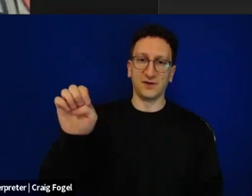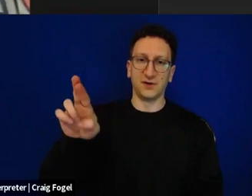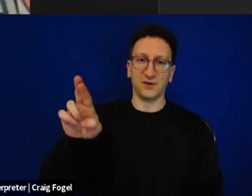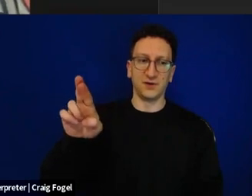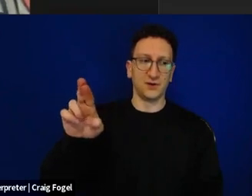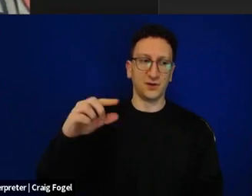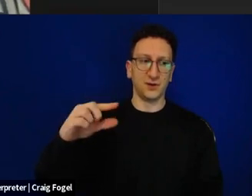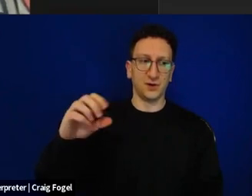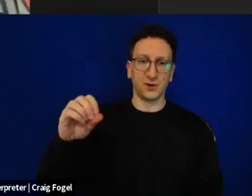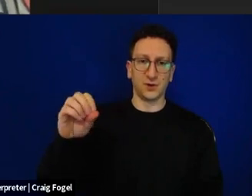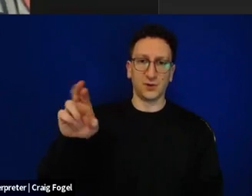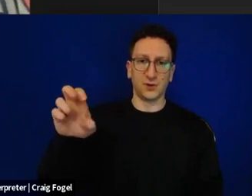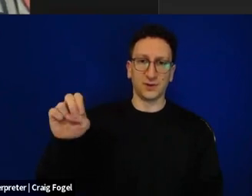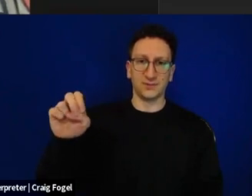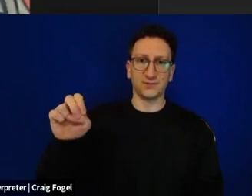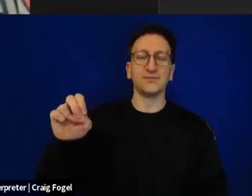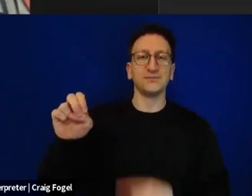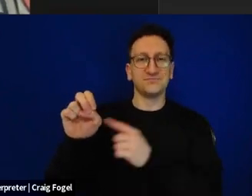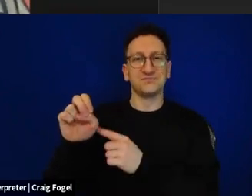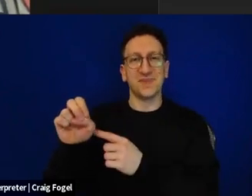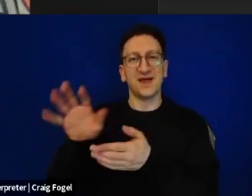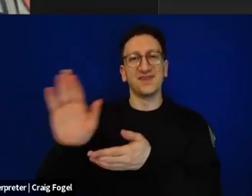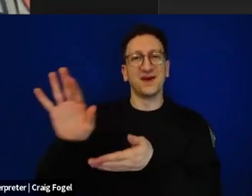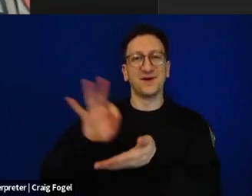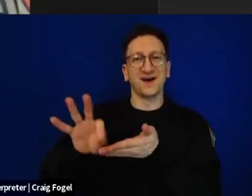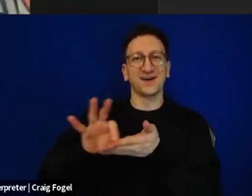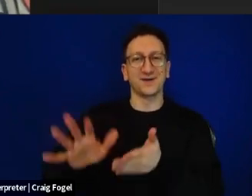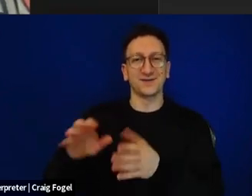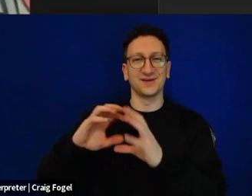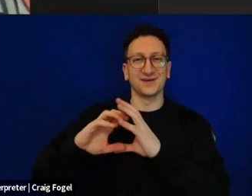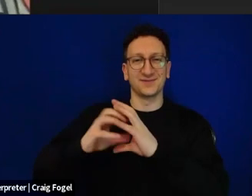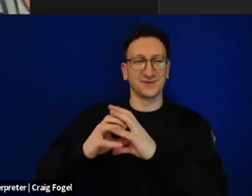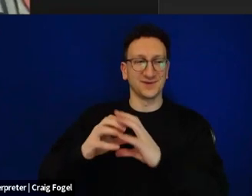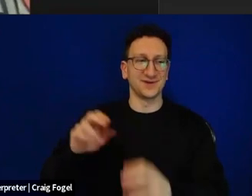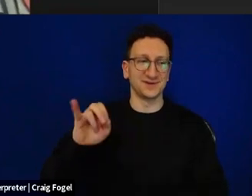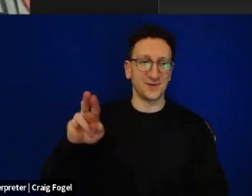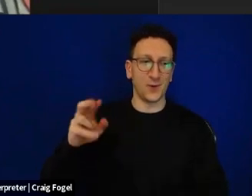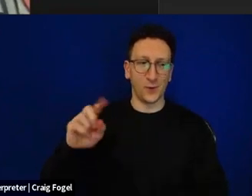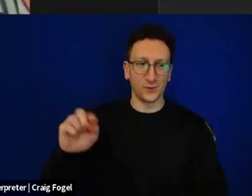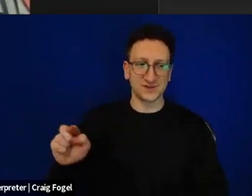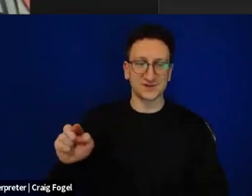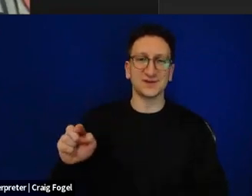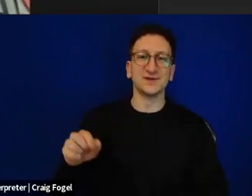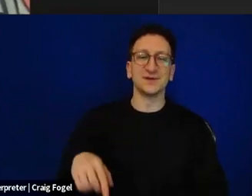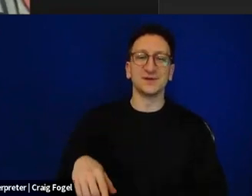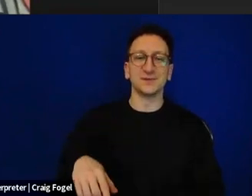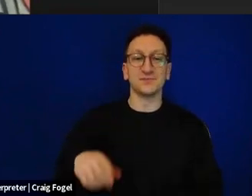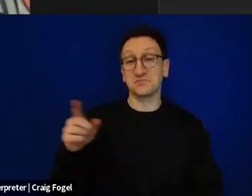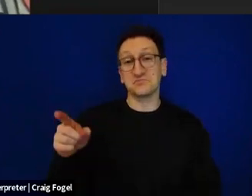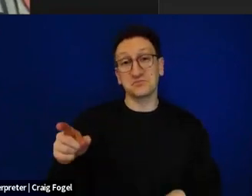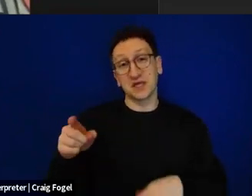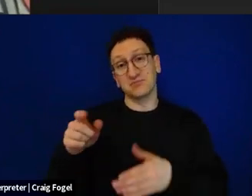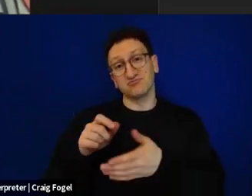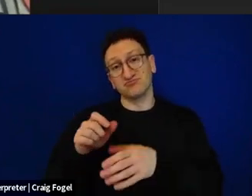Avner was the accountant of Kibbutz Niroz and so mostly he was spending time doing bookkeeping